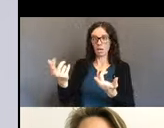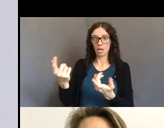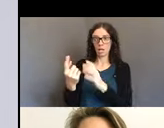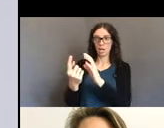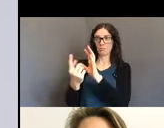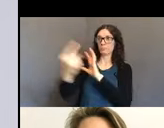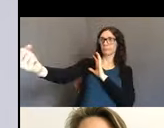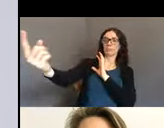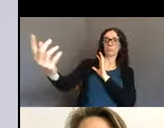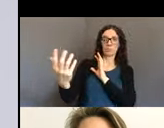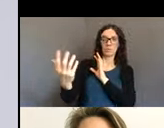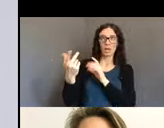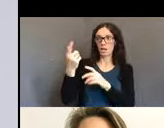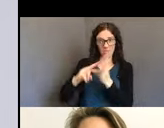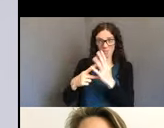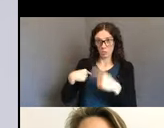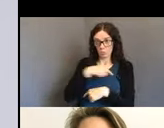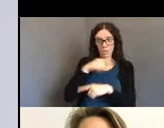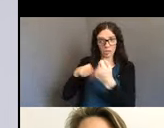being denied family members who